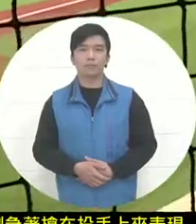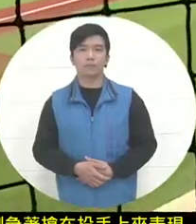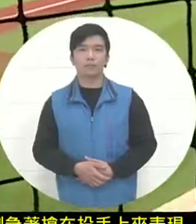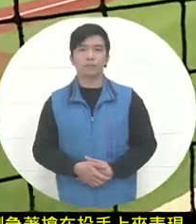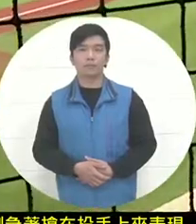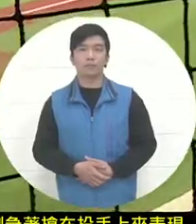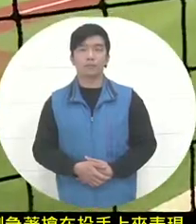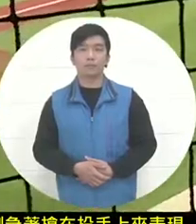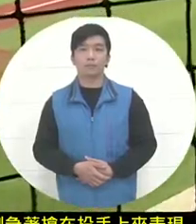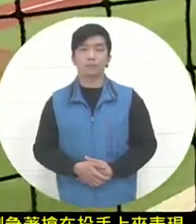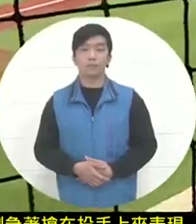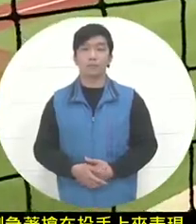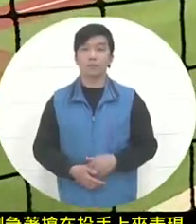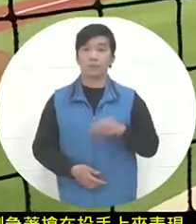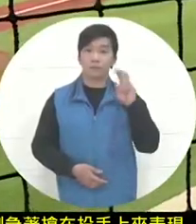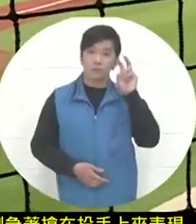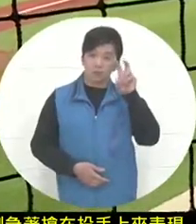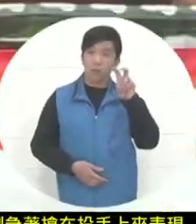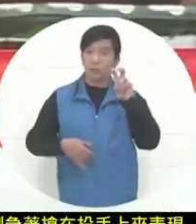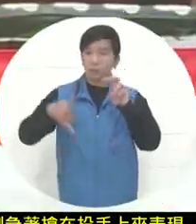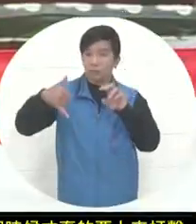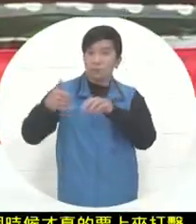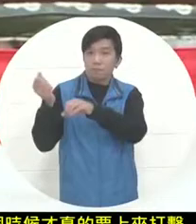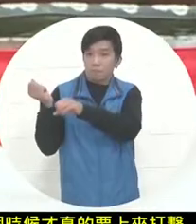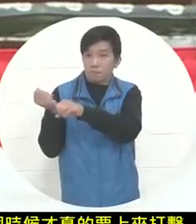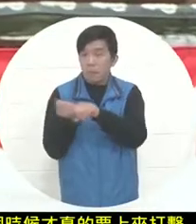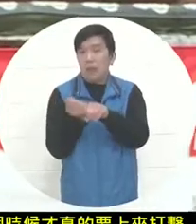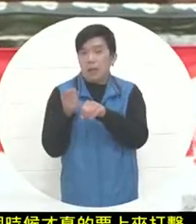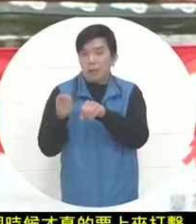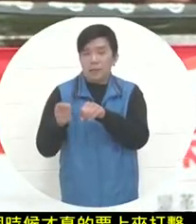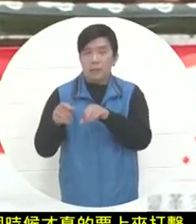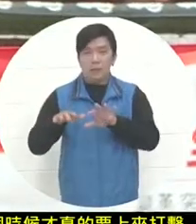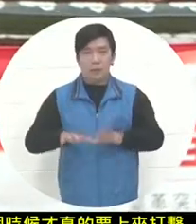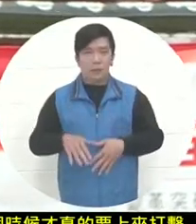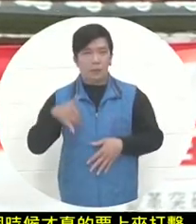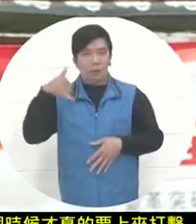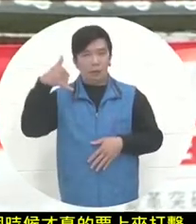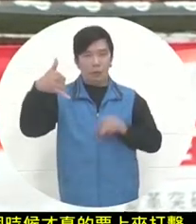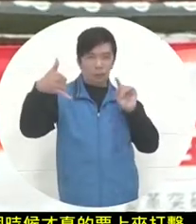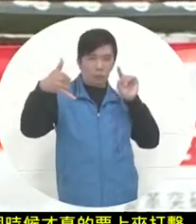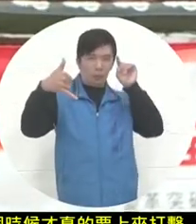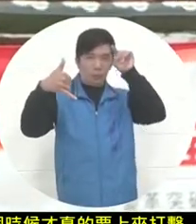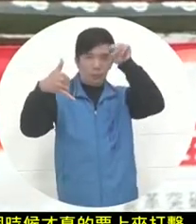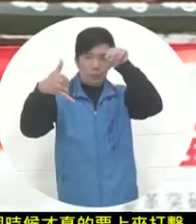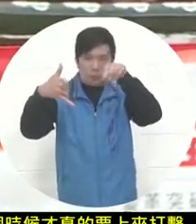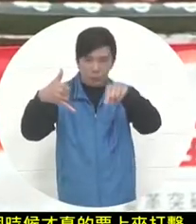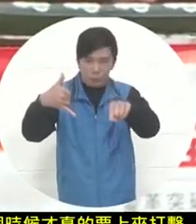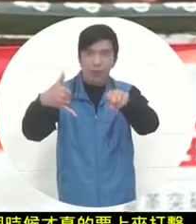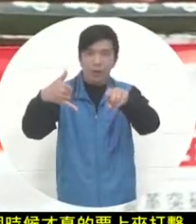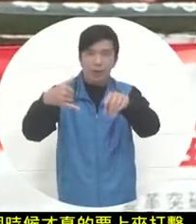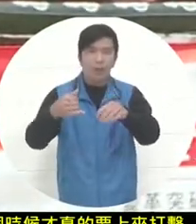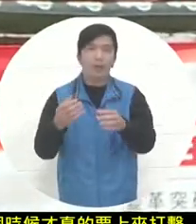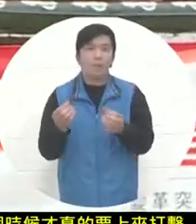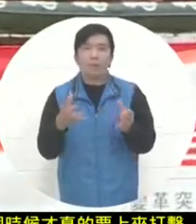Sometimes Dick saves the ball in his head and lets the batter cut it in a position lower than the outside. The player on the right side